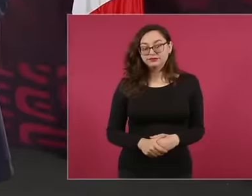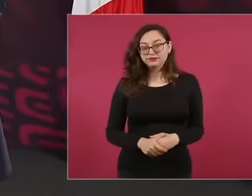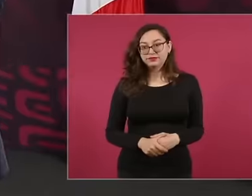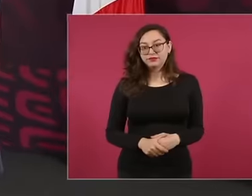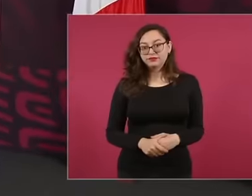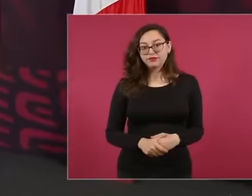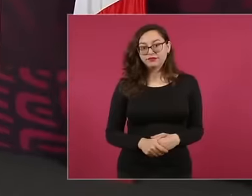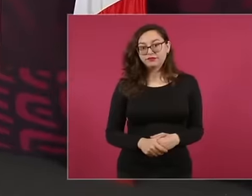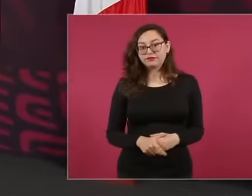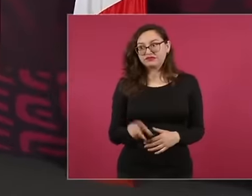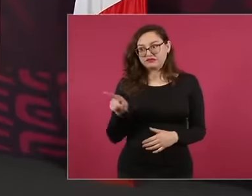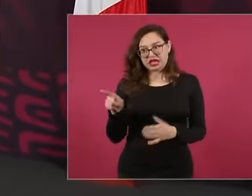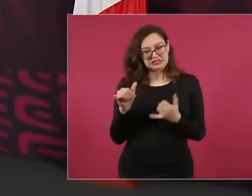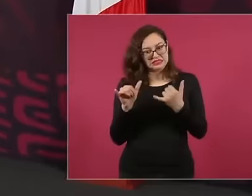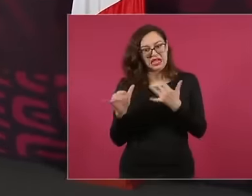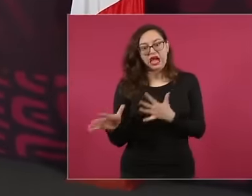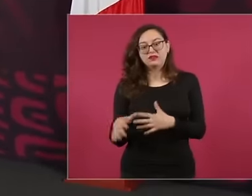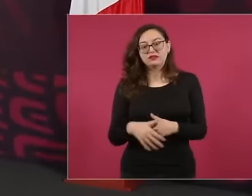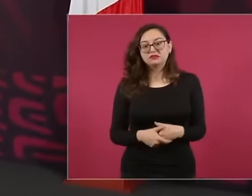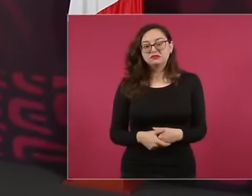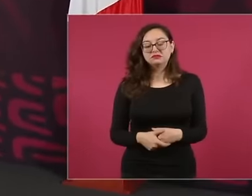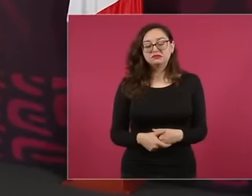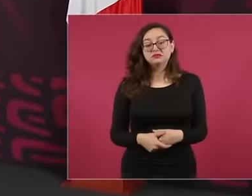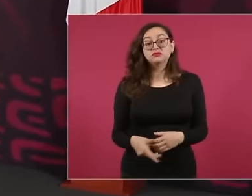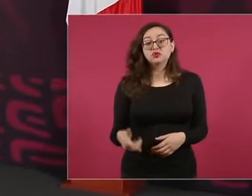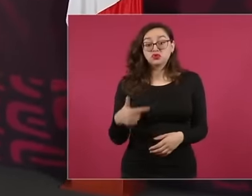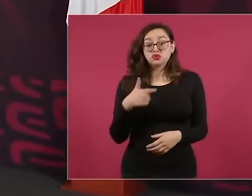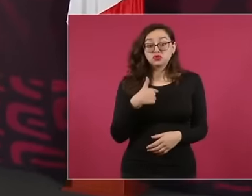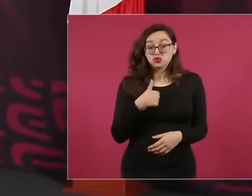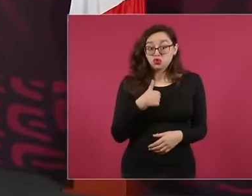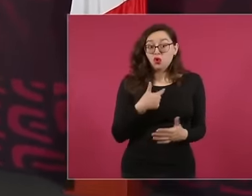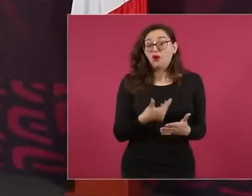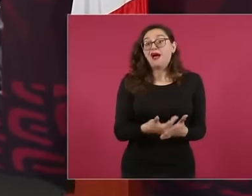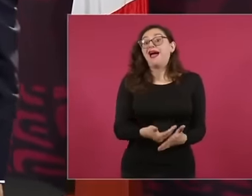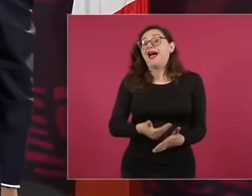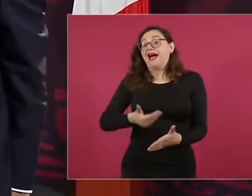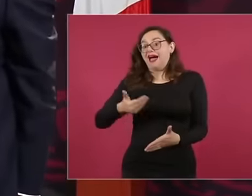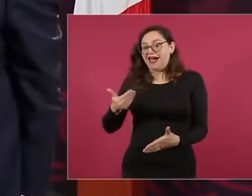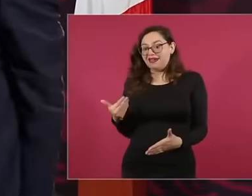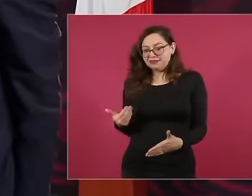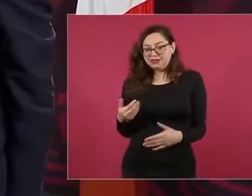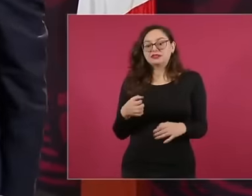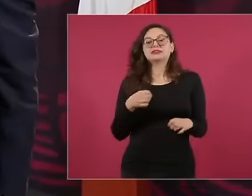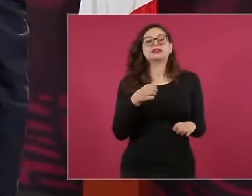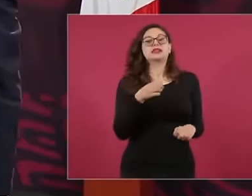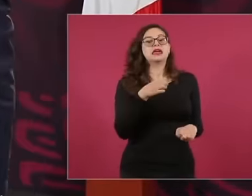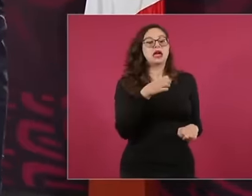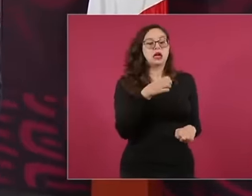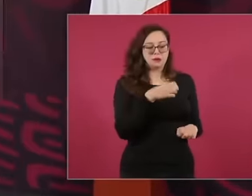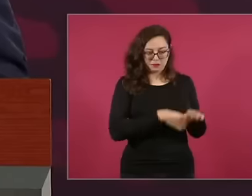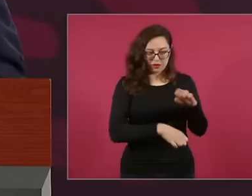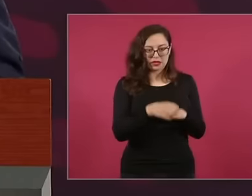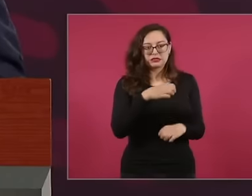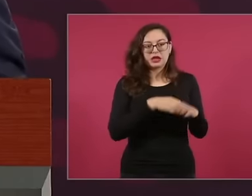two meals that I had with the businessmen I told them and